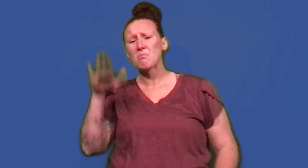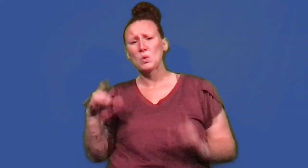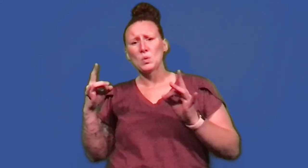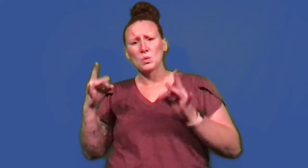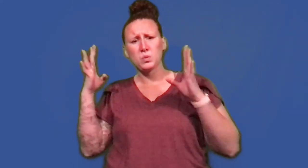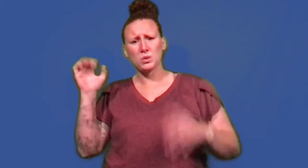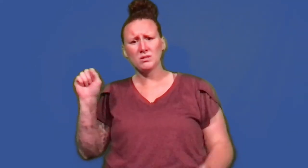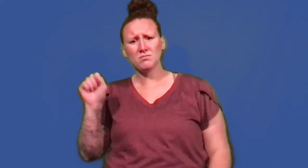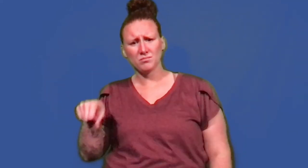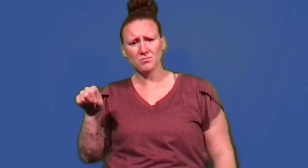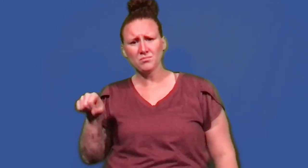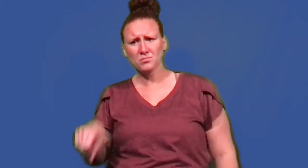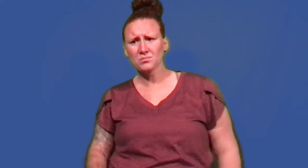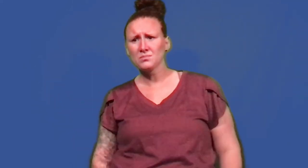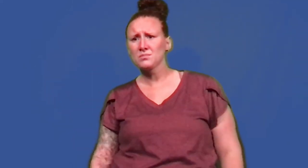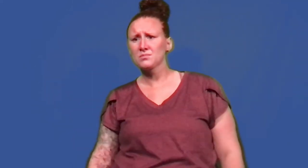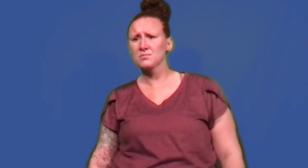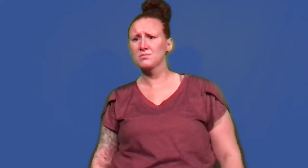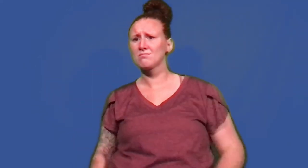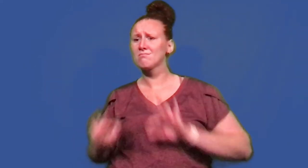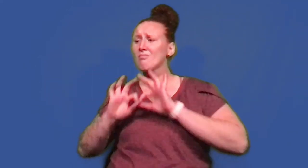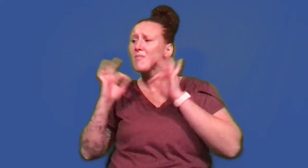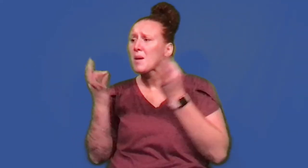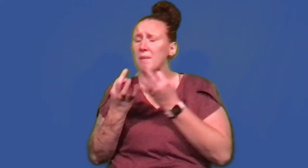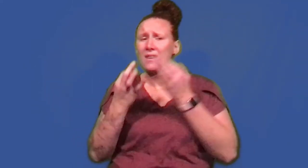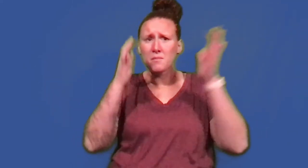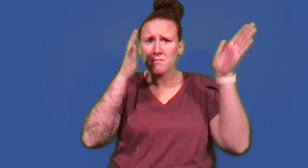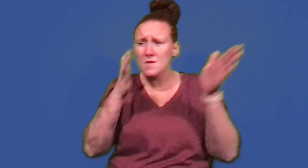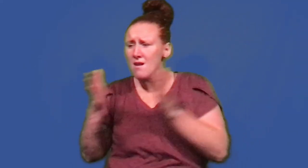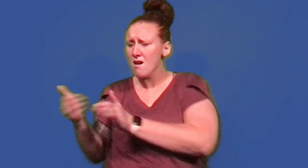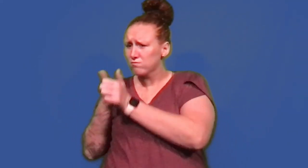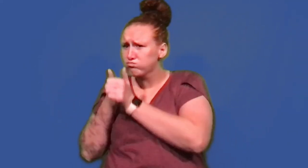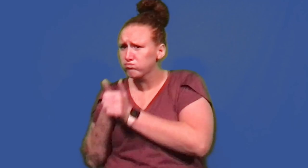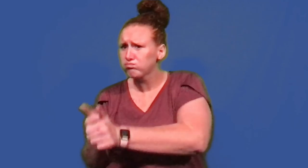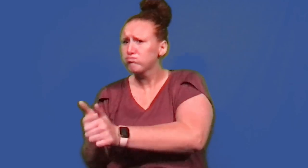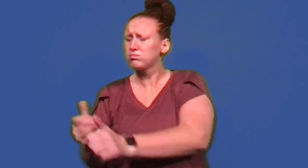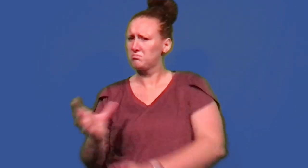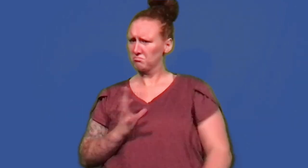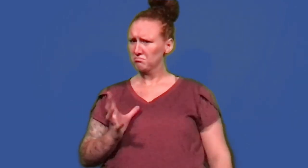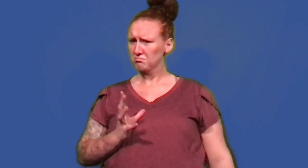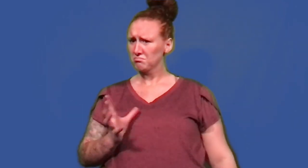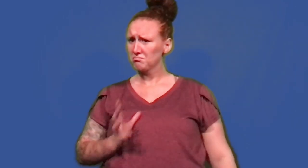This was a really bad one. Our family had a really good plan, and we followed it.